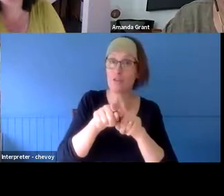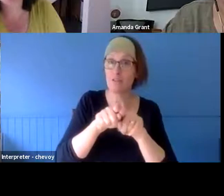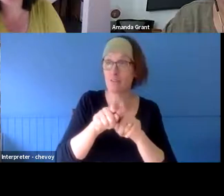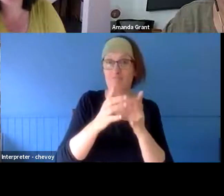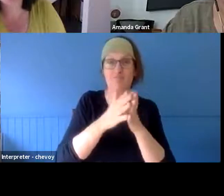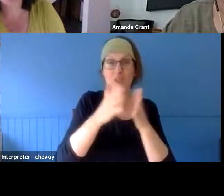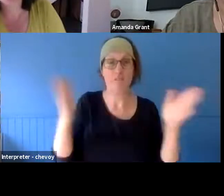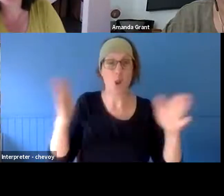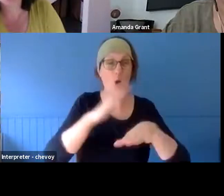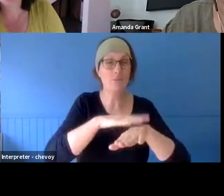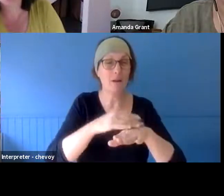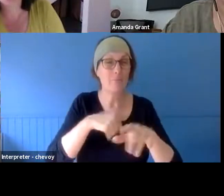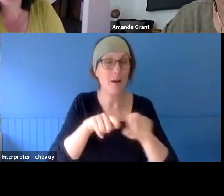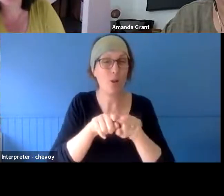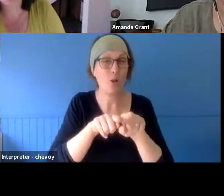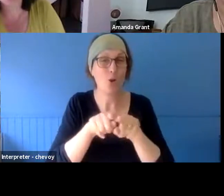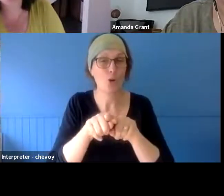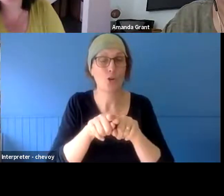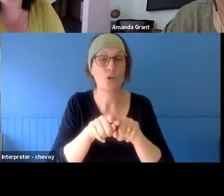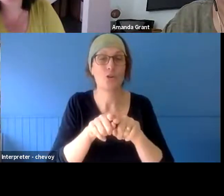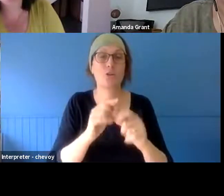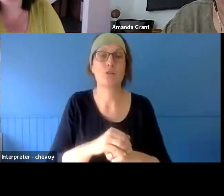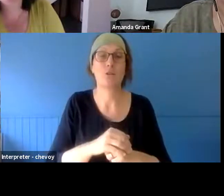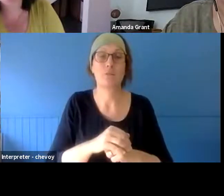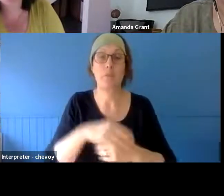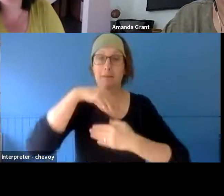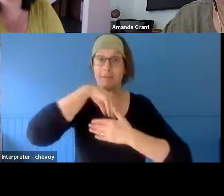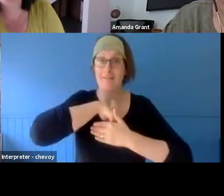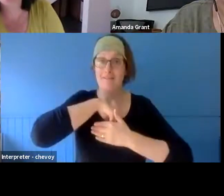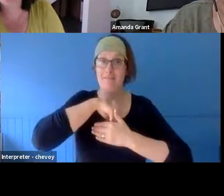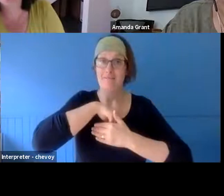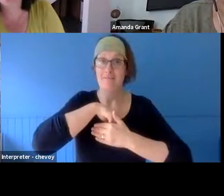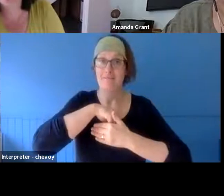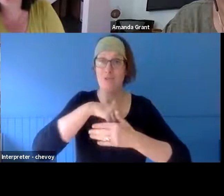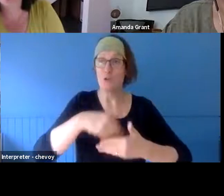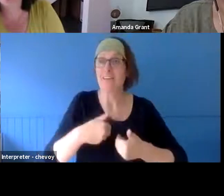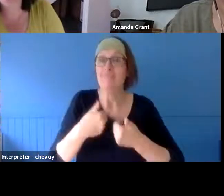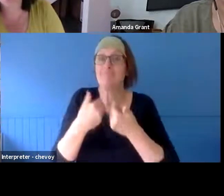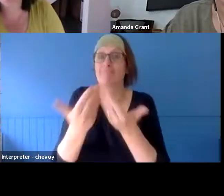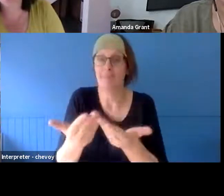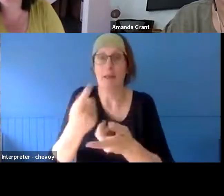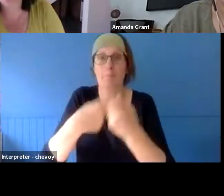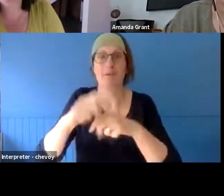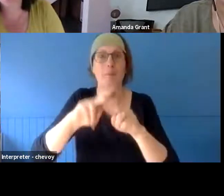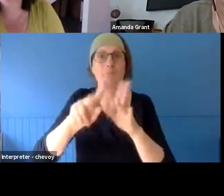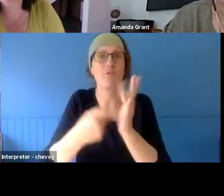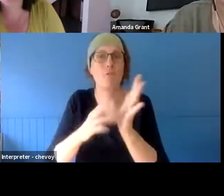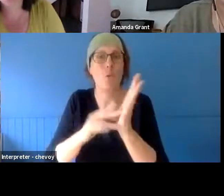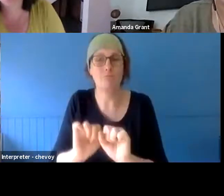take something from inside you and give it form outside of you, then you can separate out a little bit, you can see it for what it is.